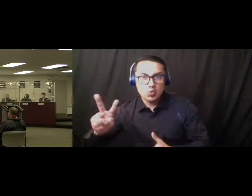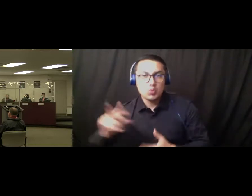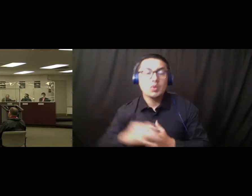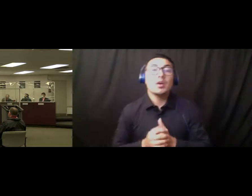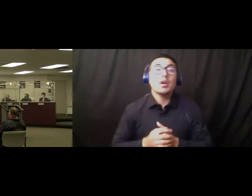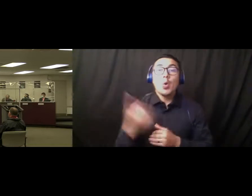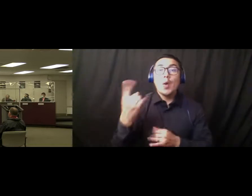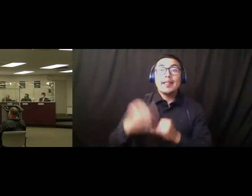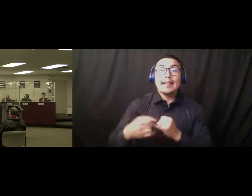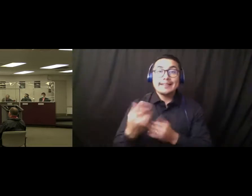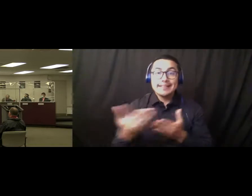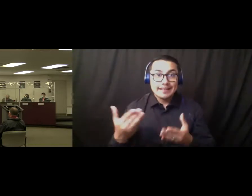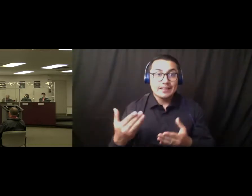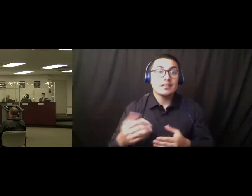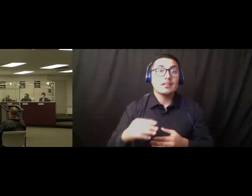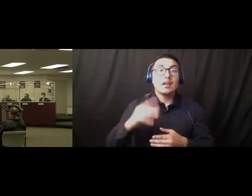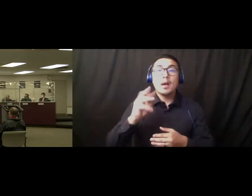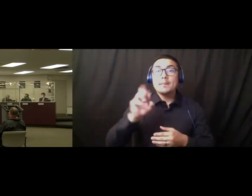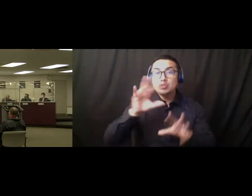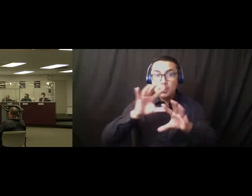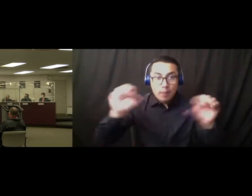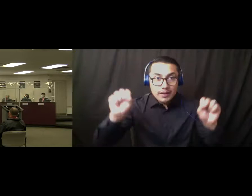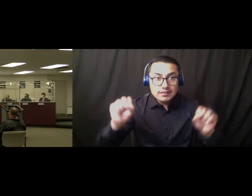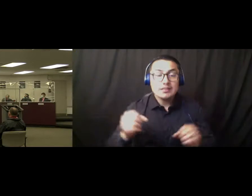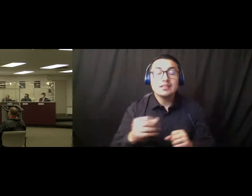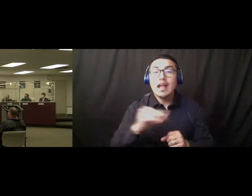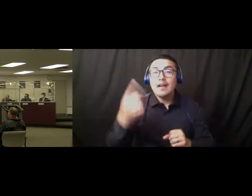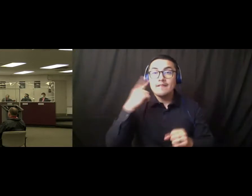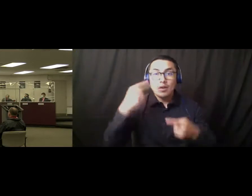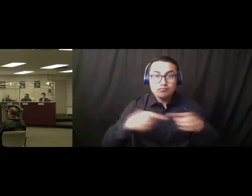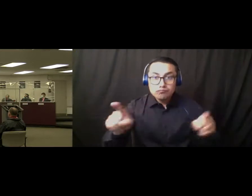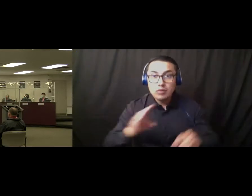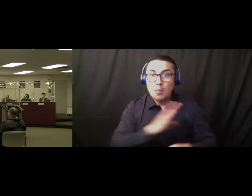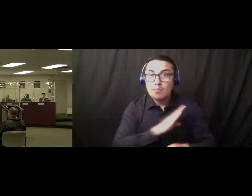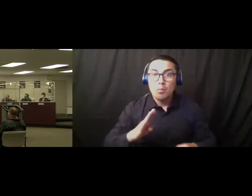Mr. President, at your direction and that of the rest of the Board, we will be transitioning